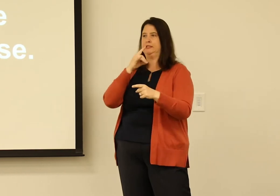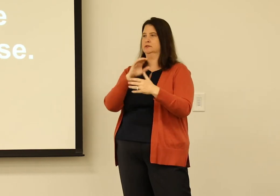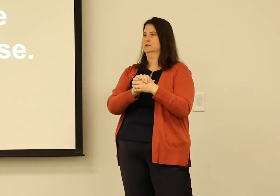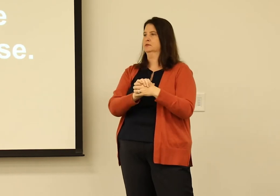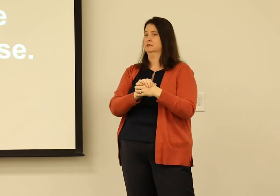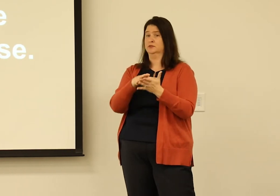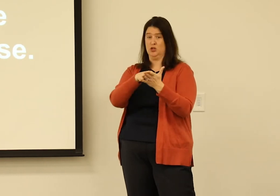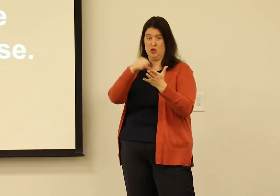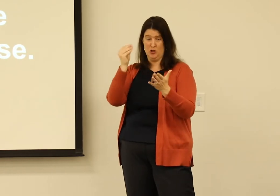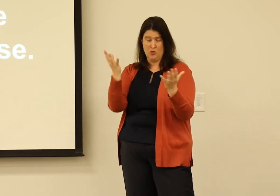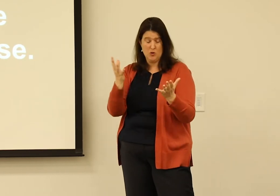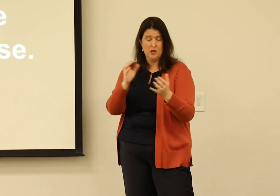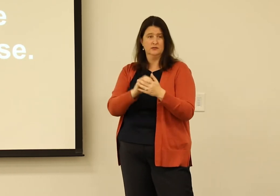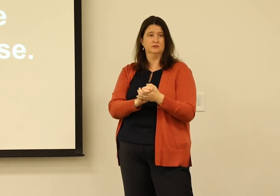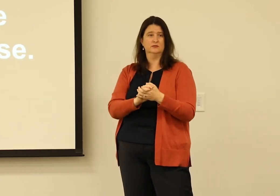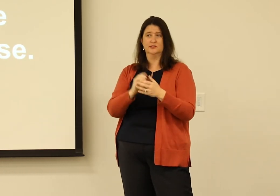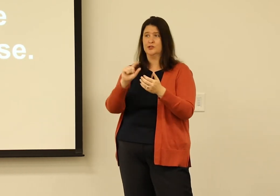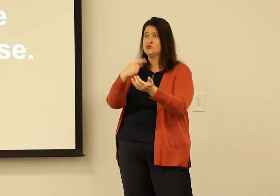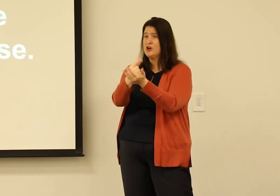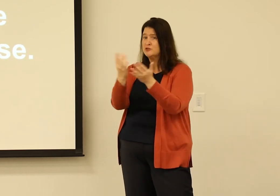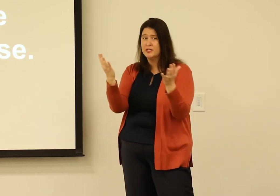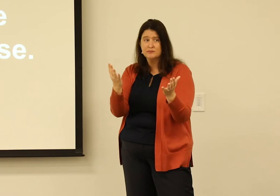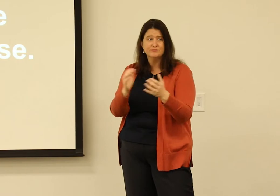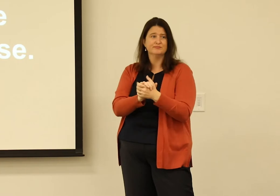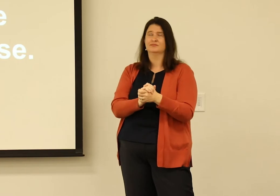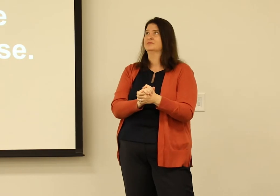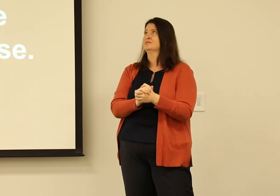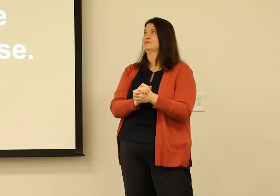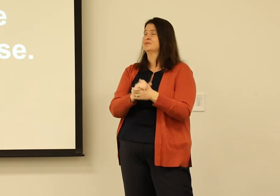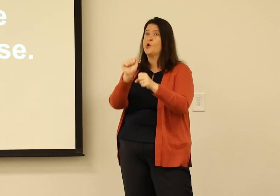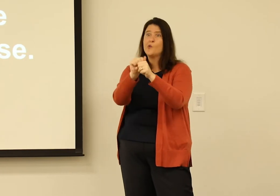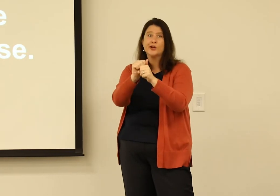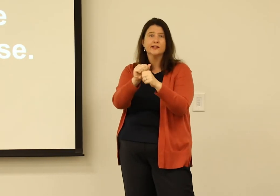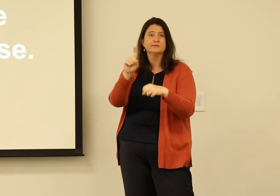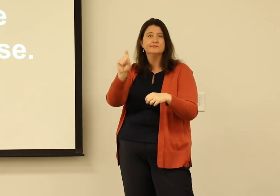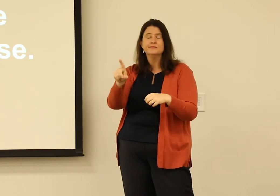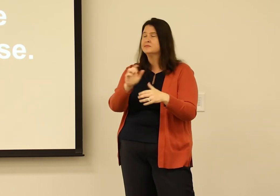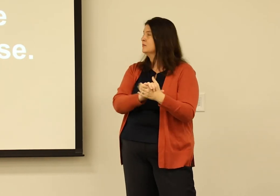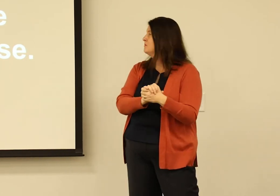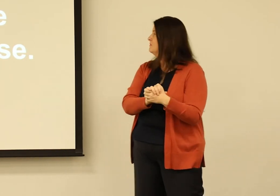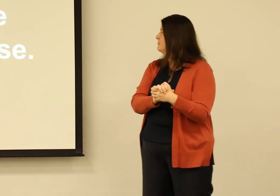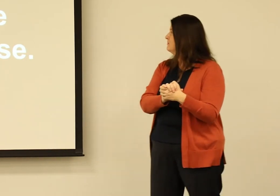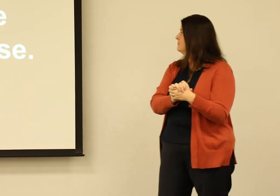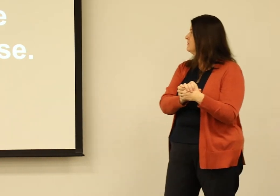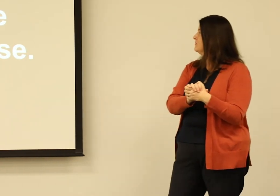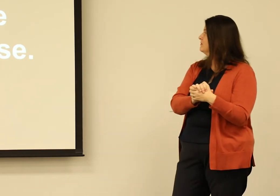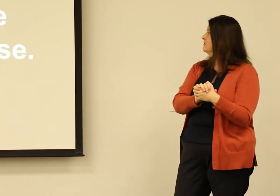the important part. What's happening with the students? What are they learning? Are they graduating? Are they getting a job after graduation?